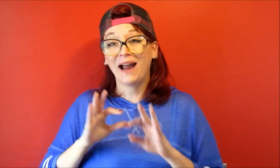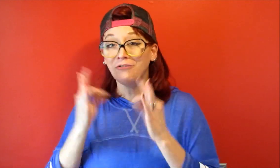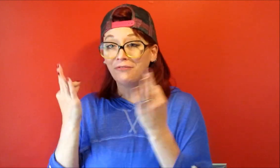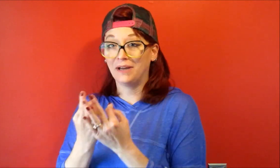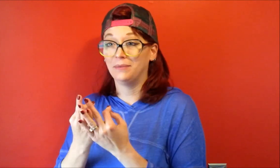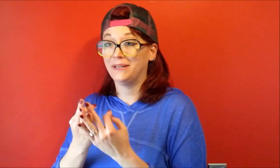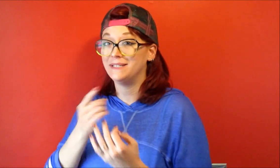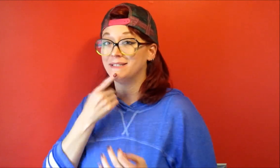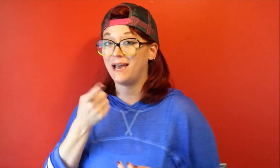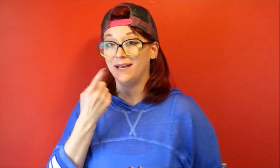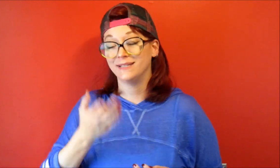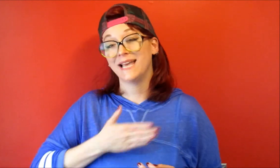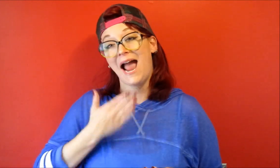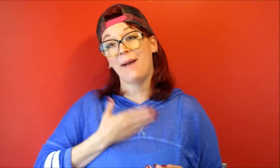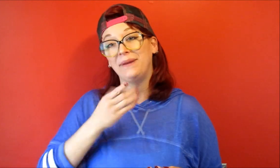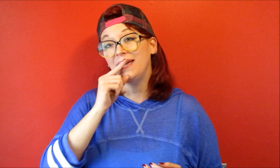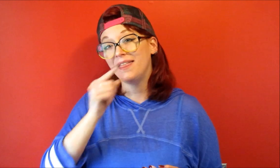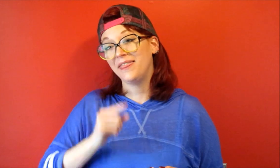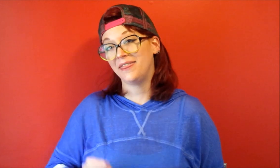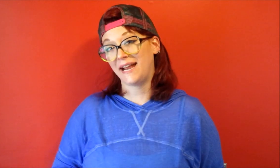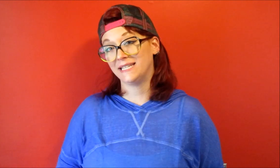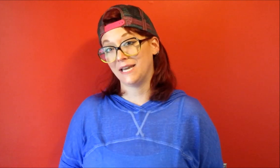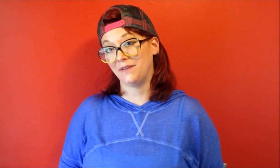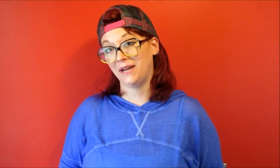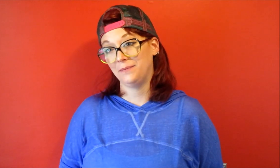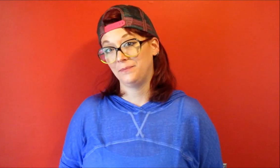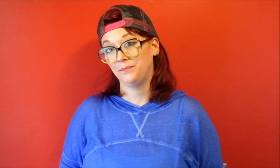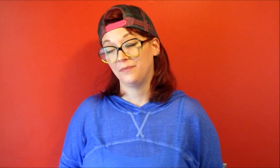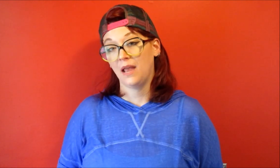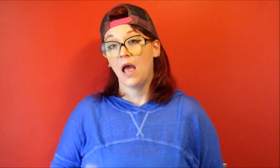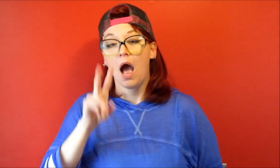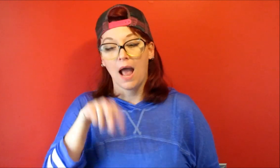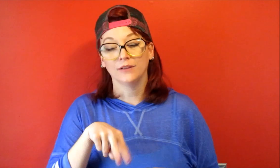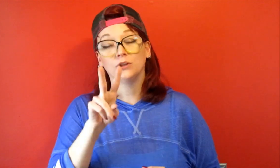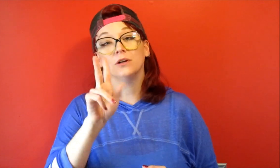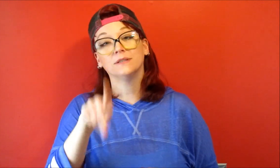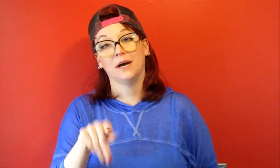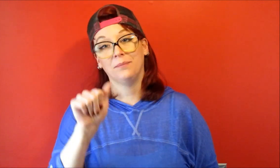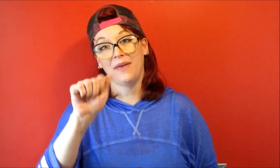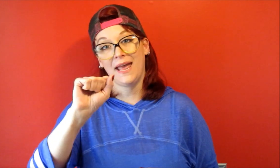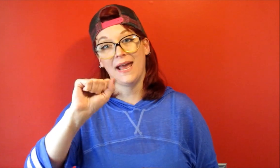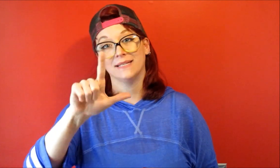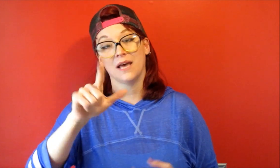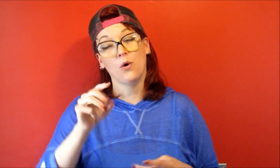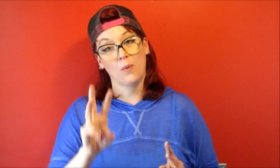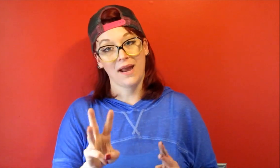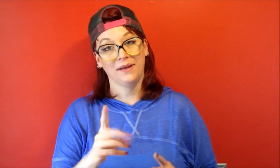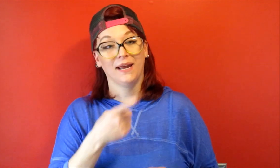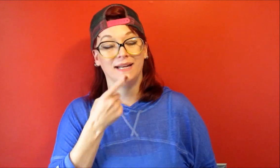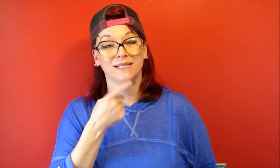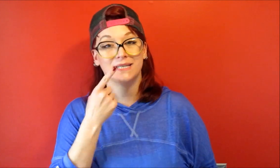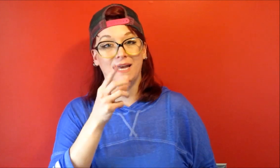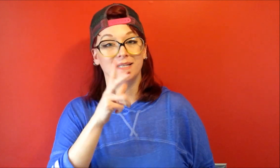family says Happy Thanksgiving I looked up the ASL way and it says